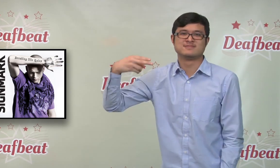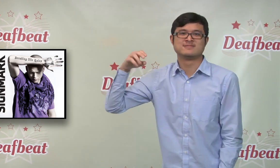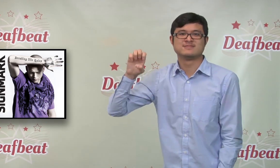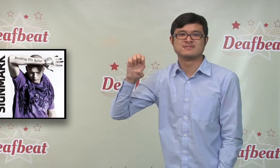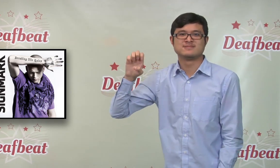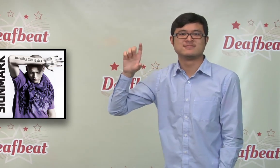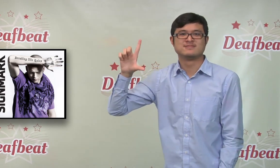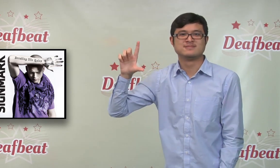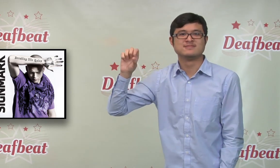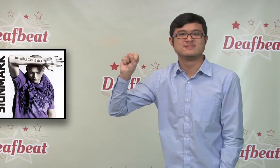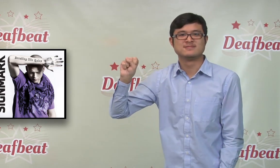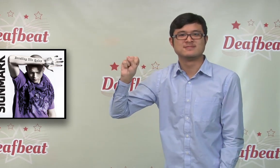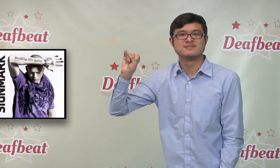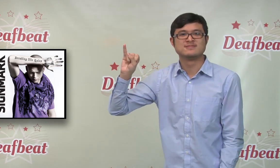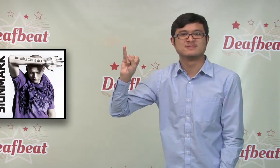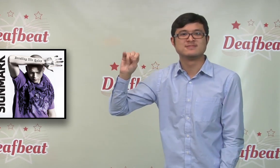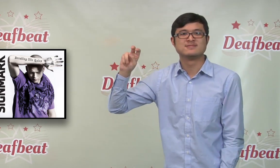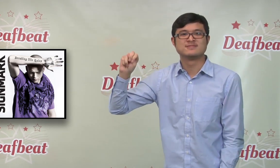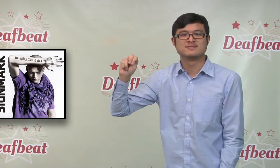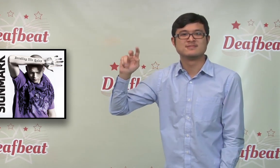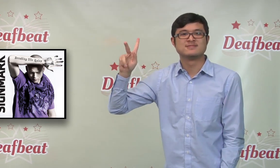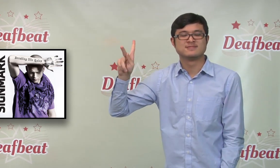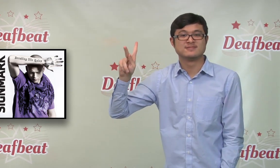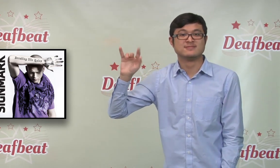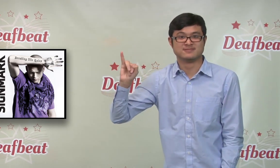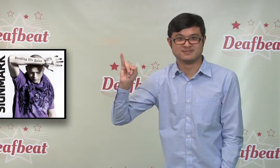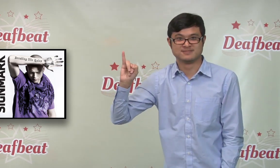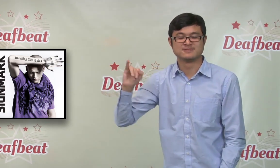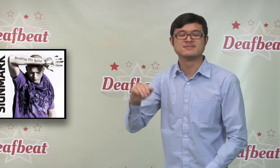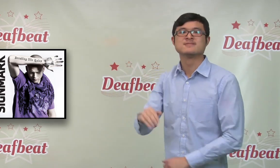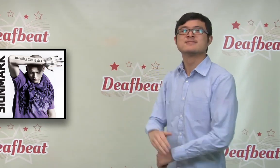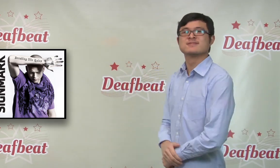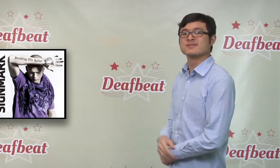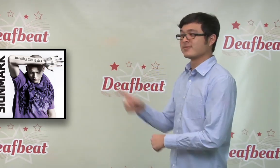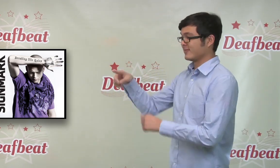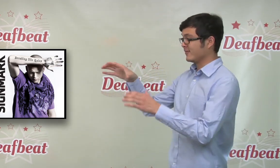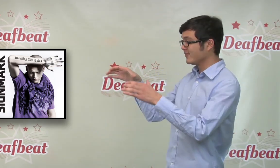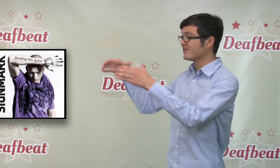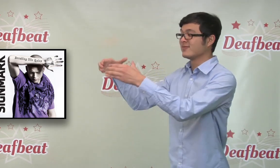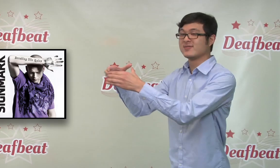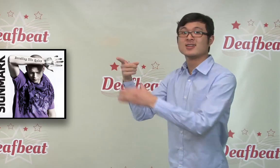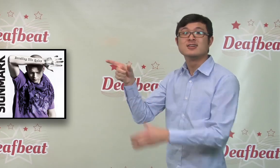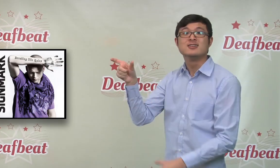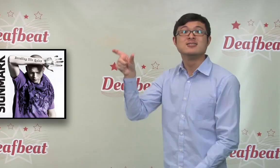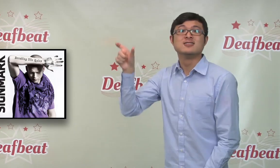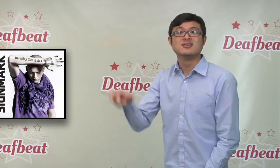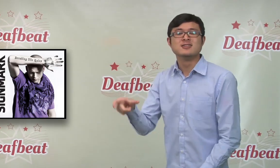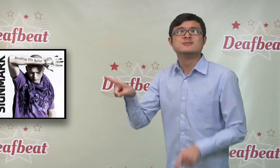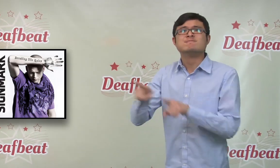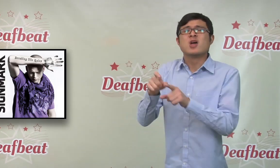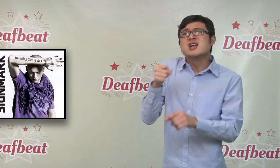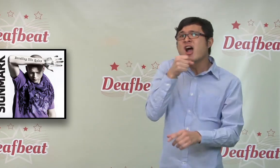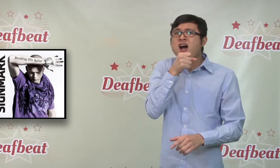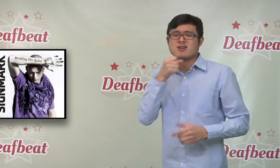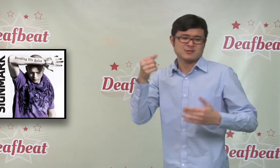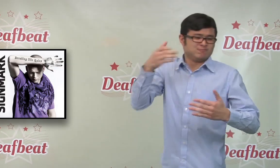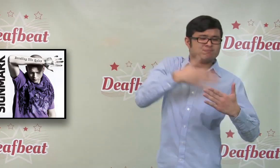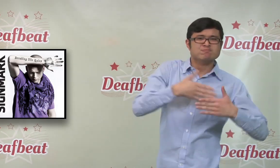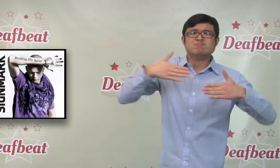band from Helsinki, Finland: their singer, Marko has